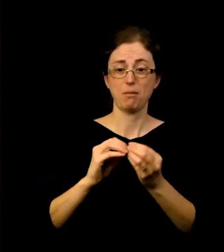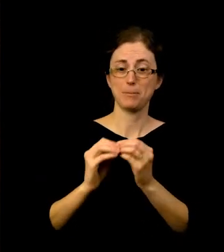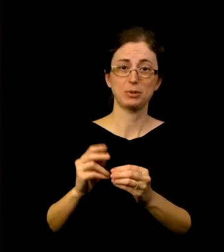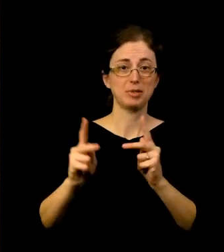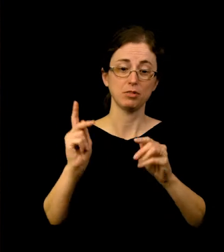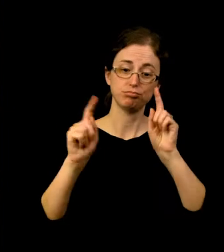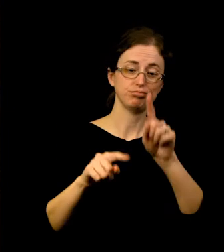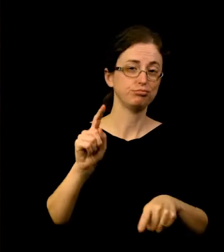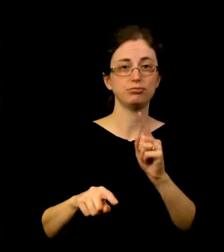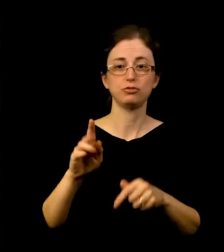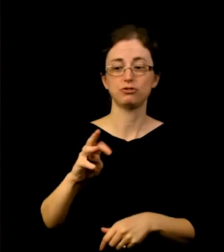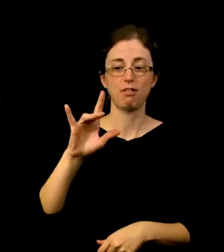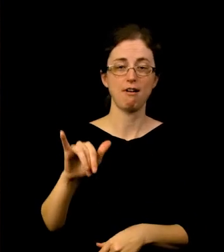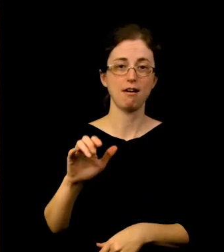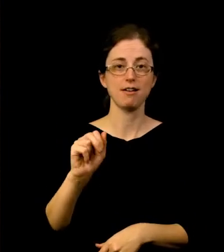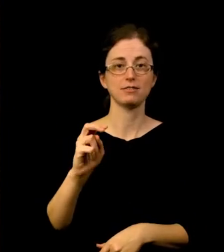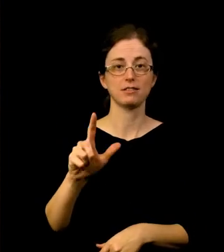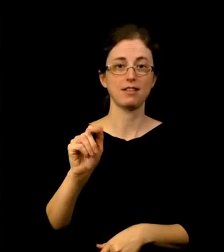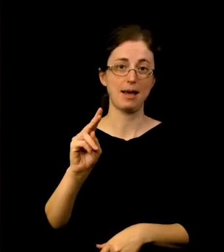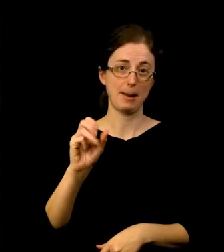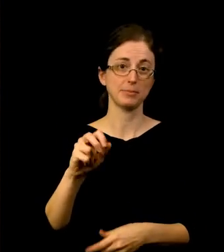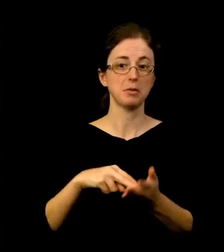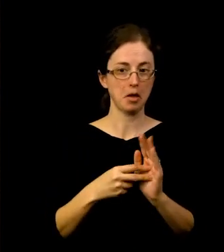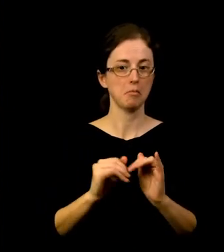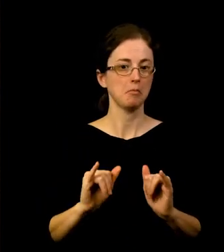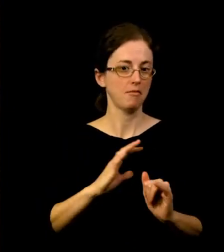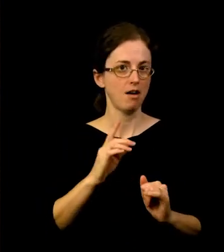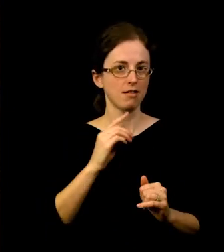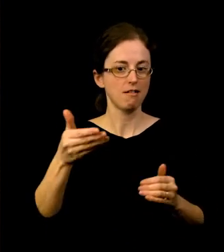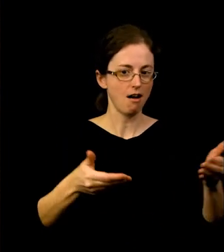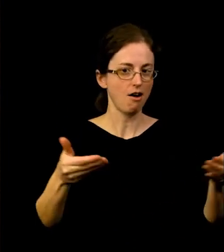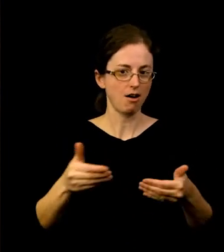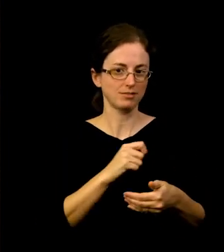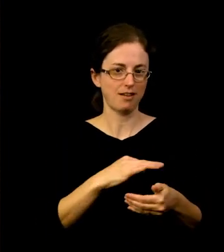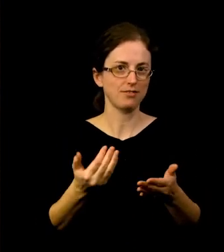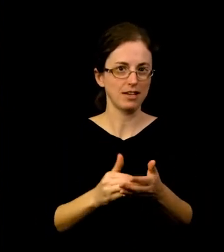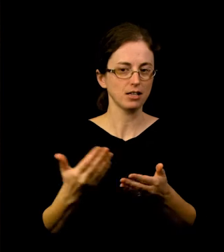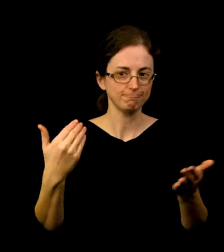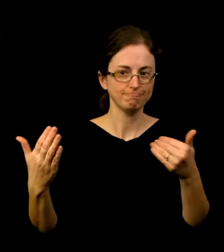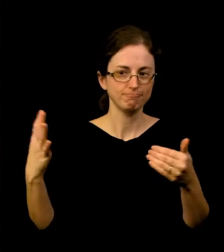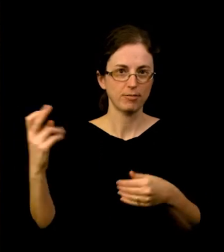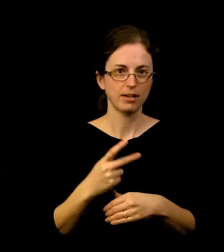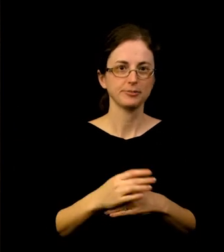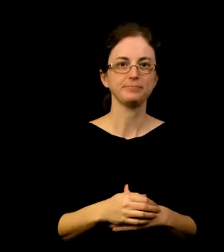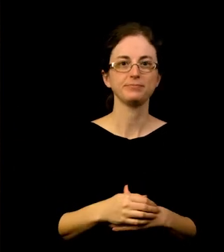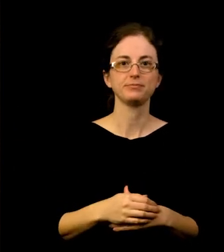And this in turn, allowed us to start adding back staff. What is particularly heartening is the high percentage of non-member